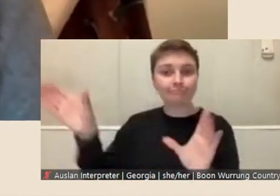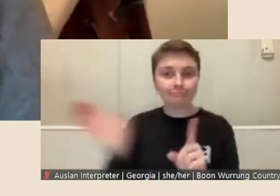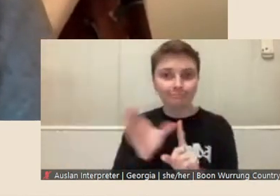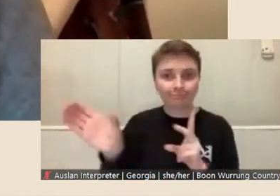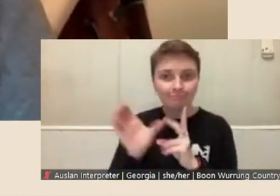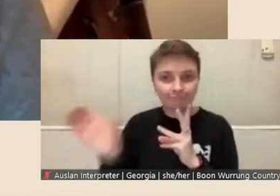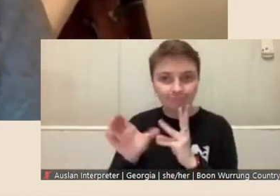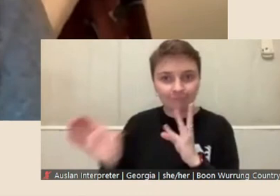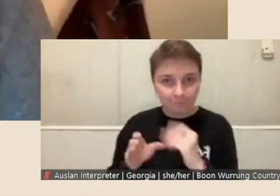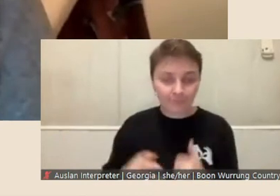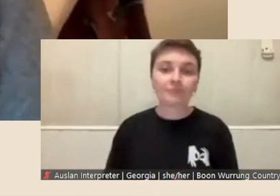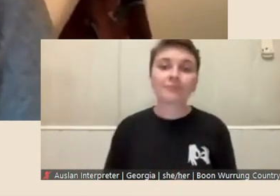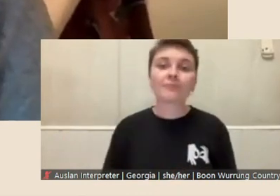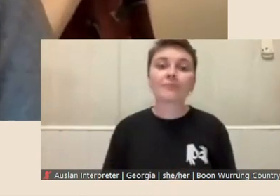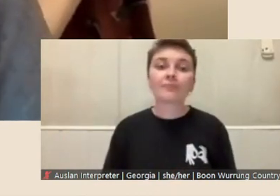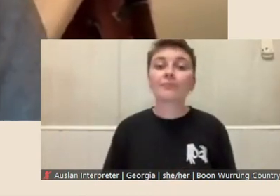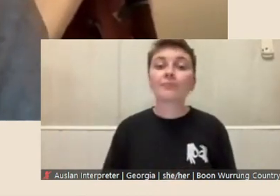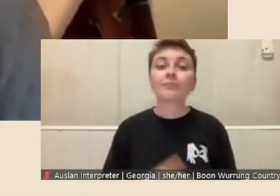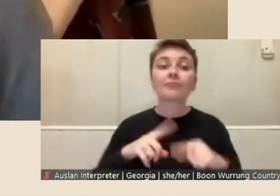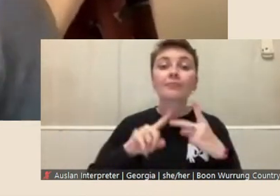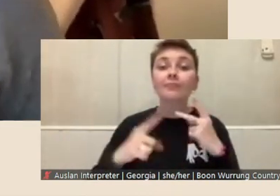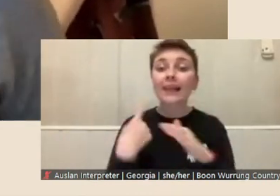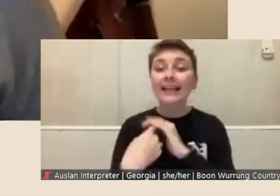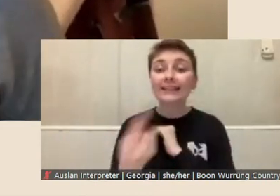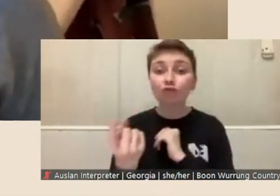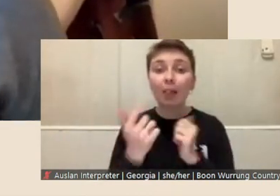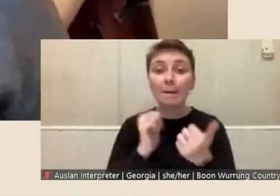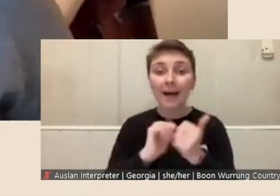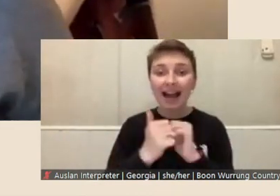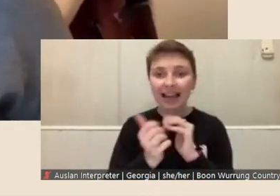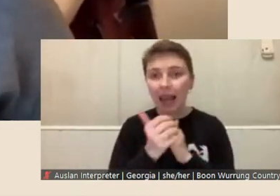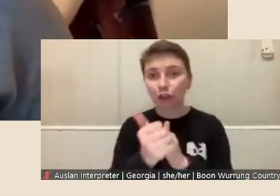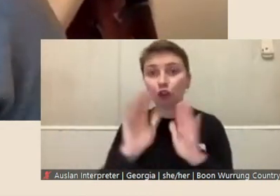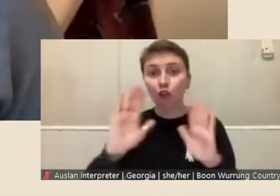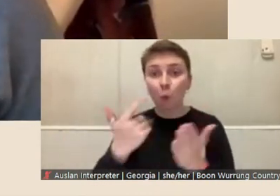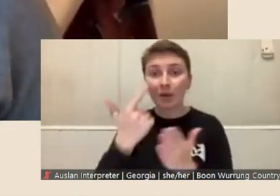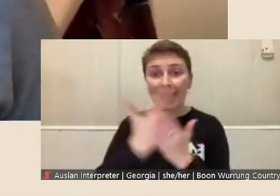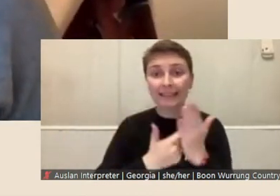And, individual partner-led shortlist committees for the Georges Mora Fellowship,